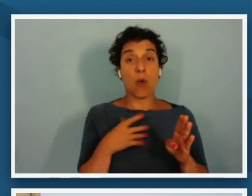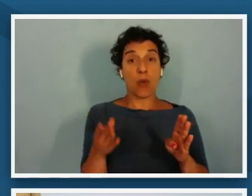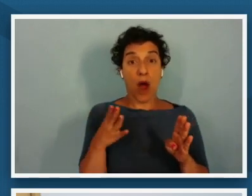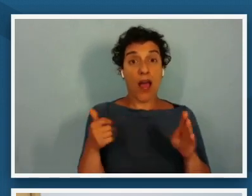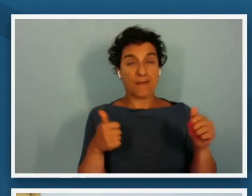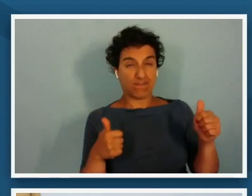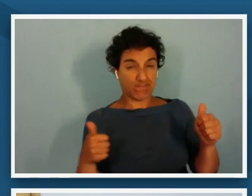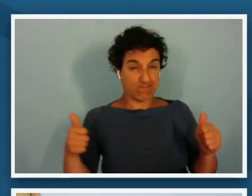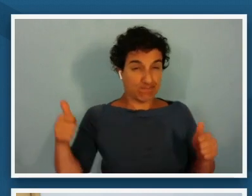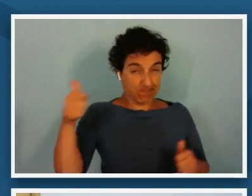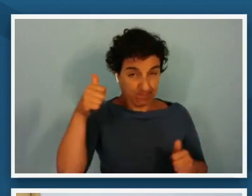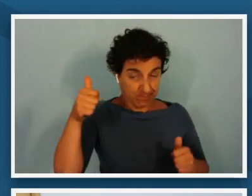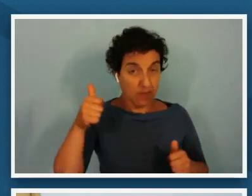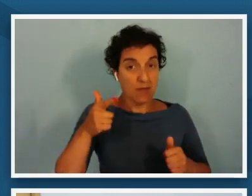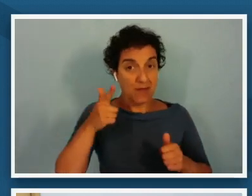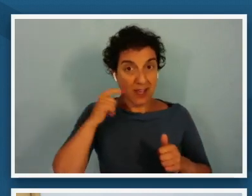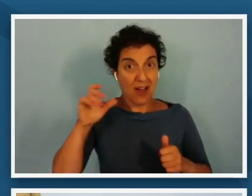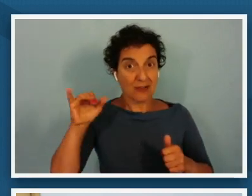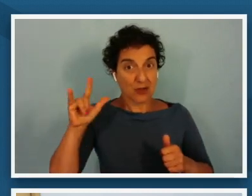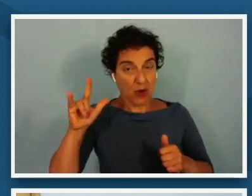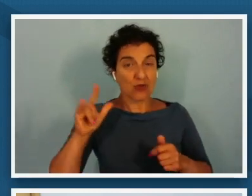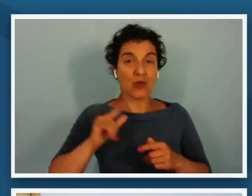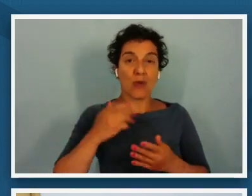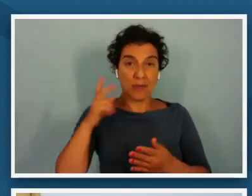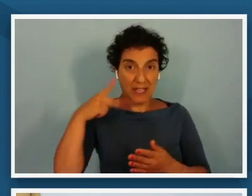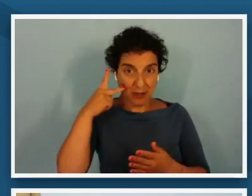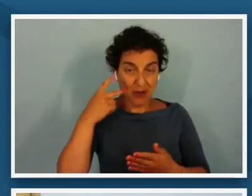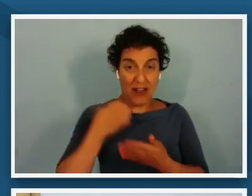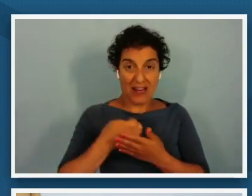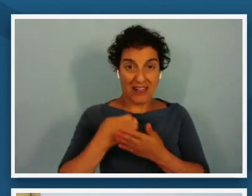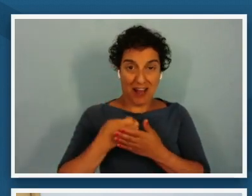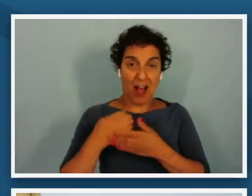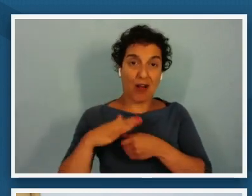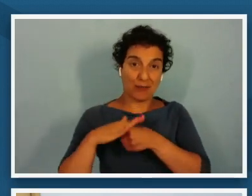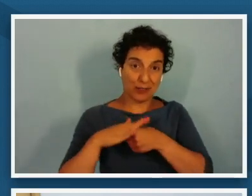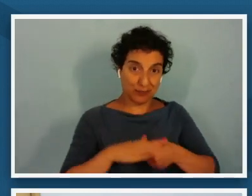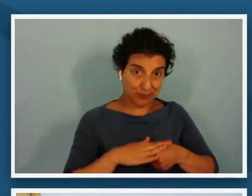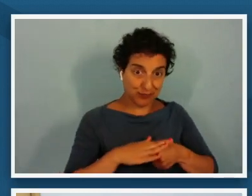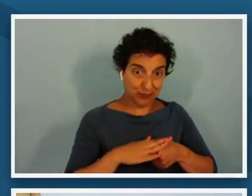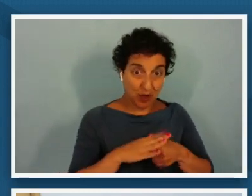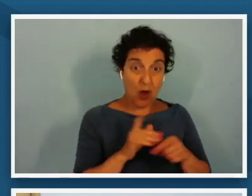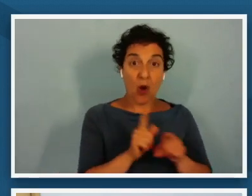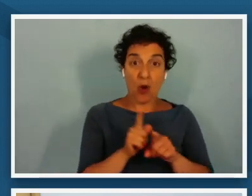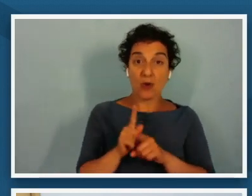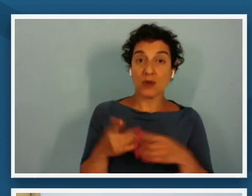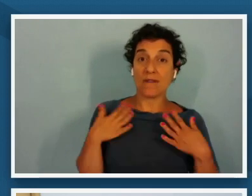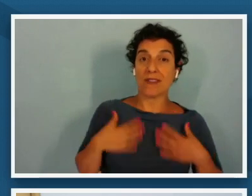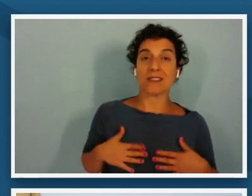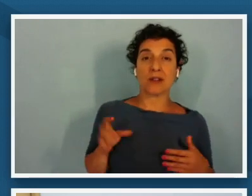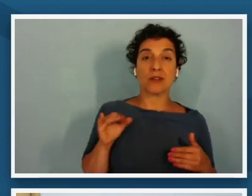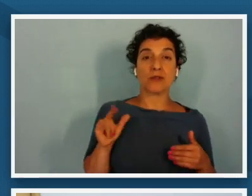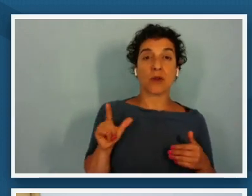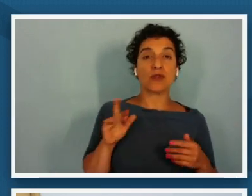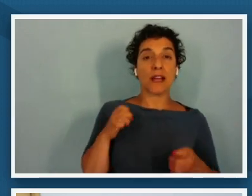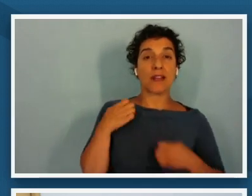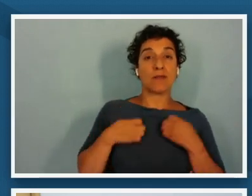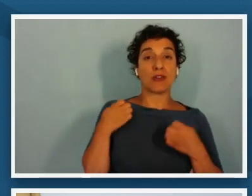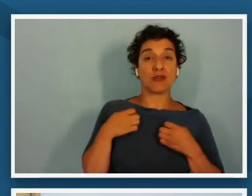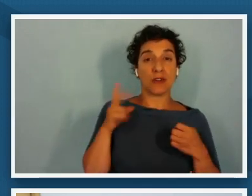political oppression these efforts also took the form of physical and emotional violence